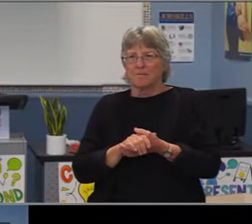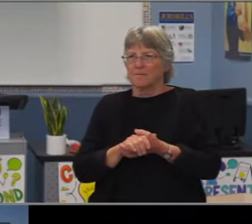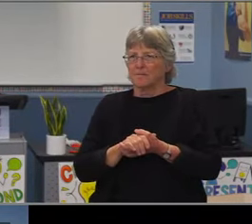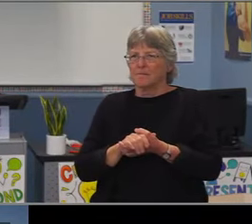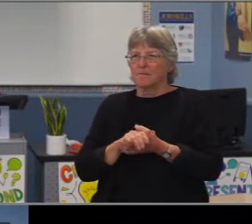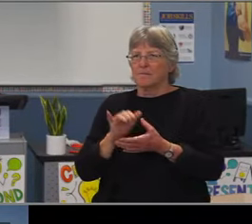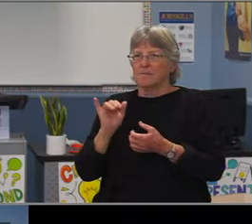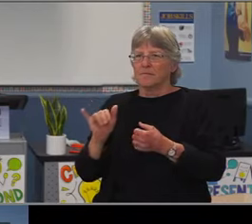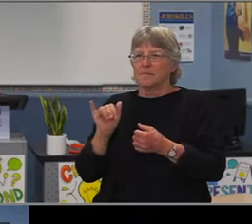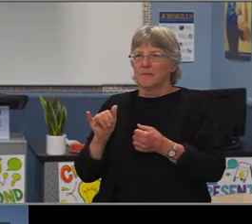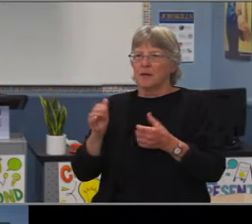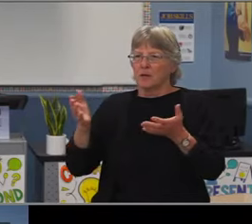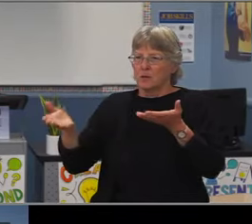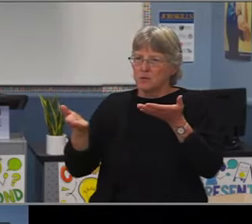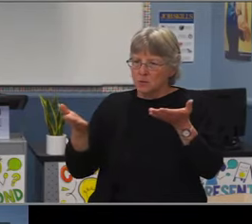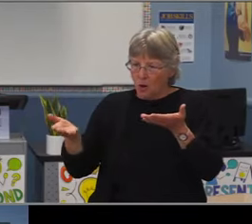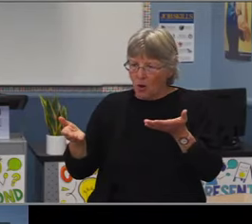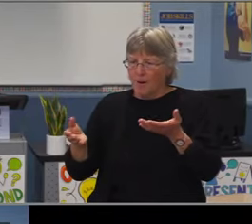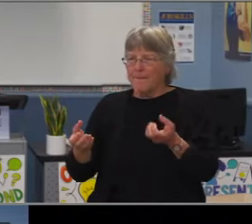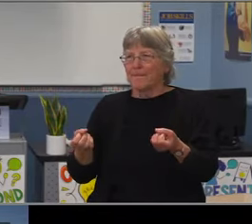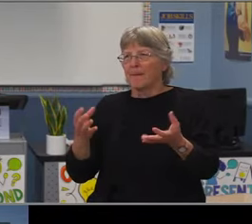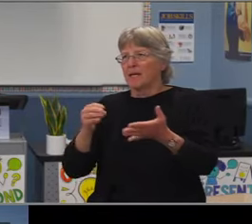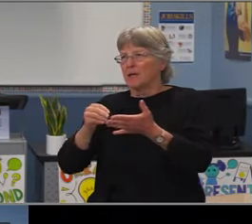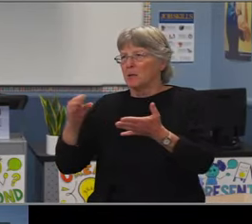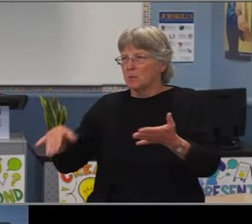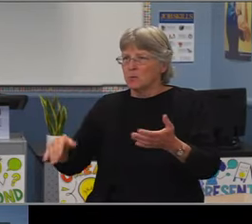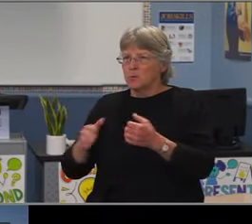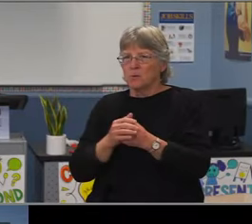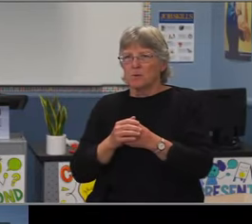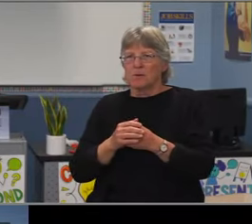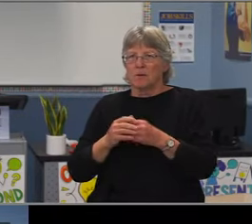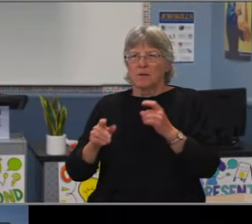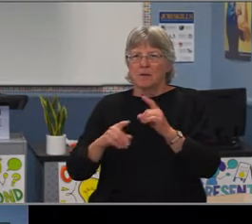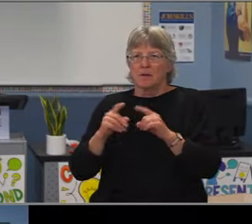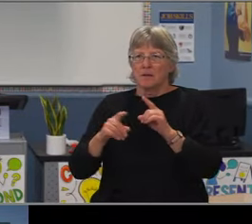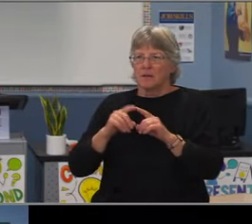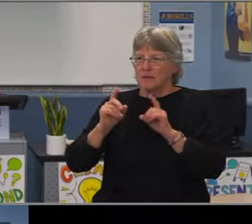regarding their final inspection report and the actual inspection